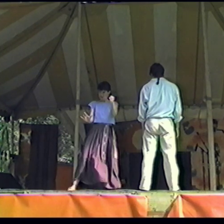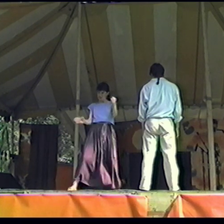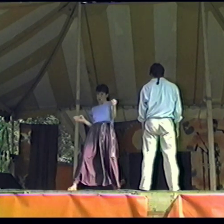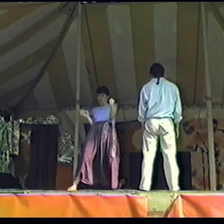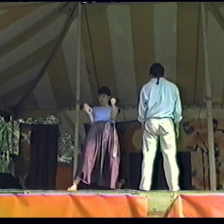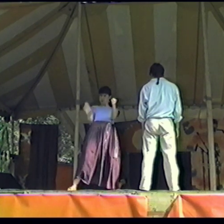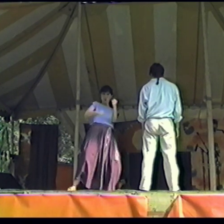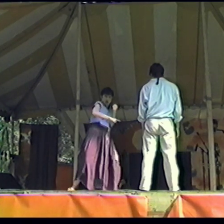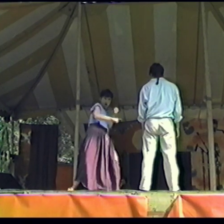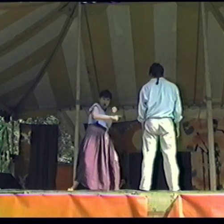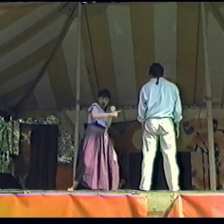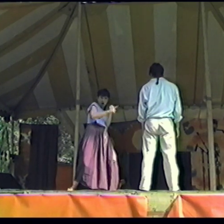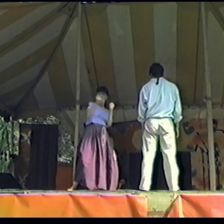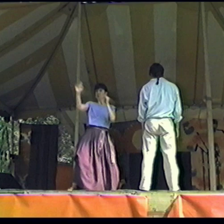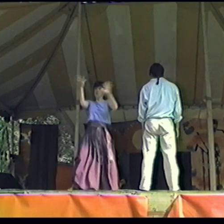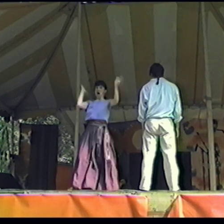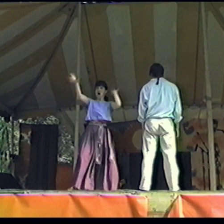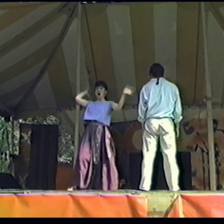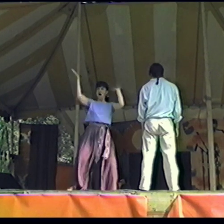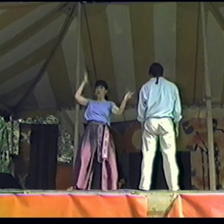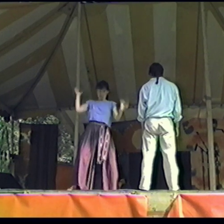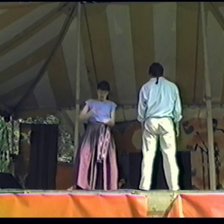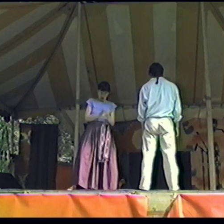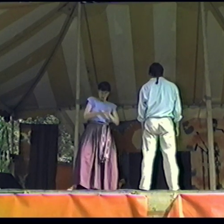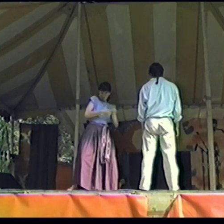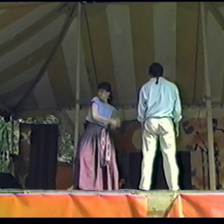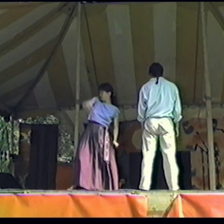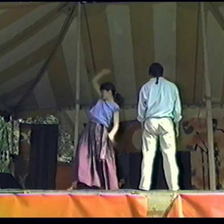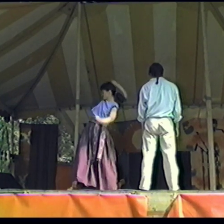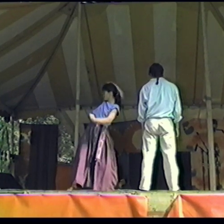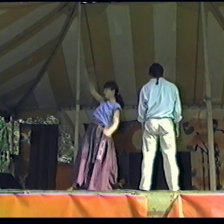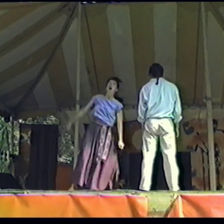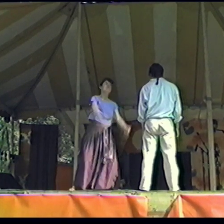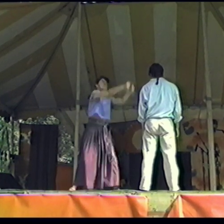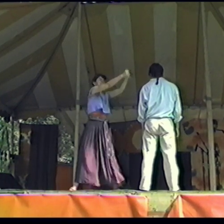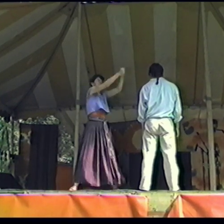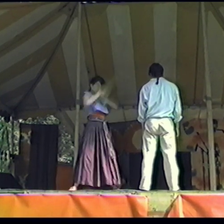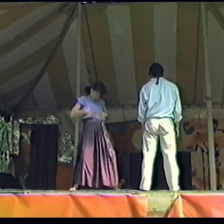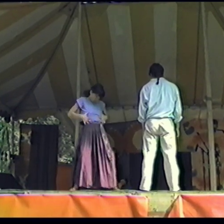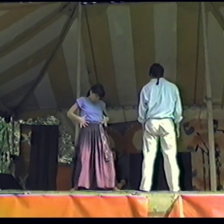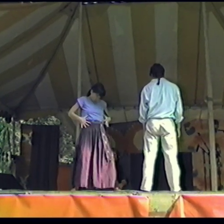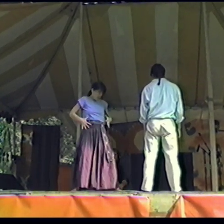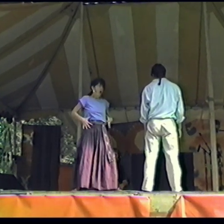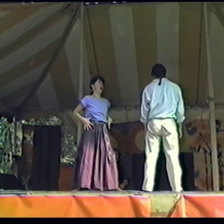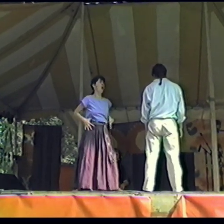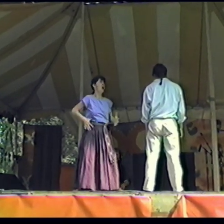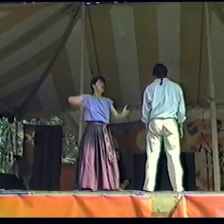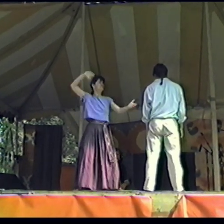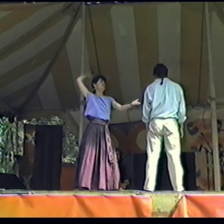He's floored it! Speedometer going wild! Trees blowing by! Hamburg splat!